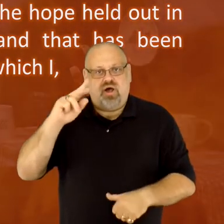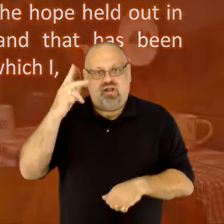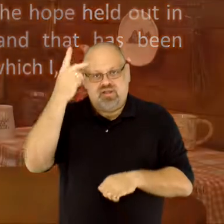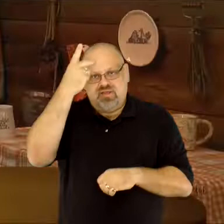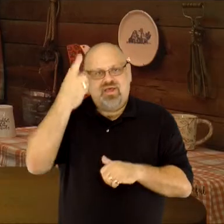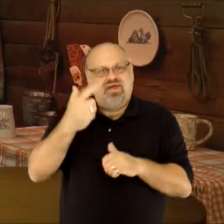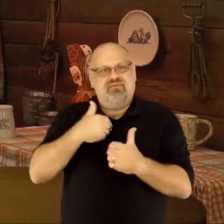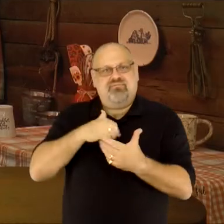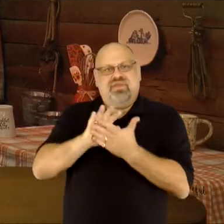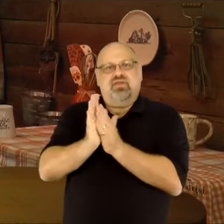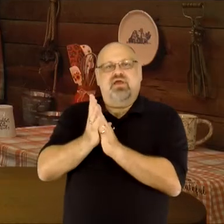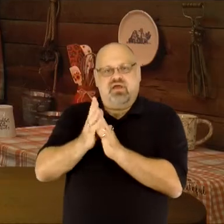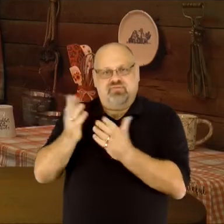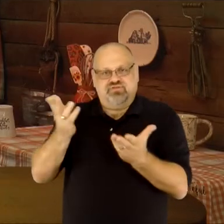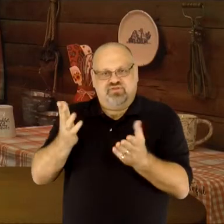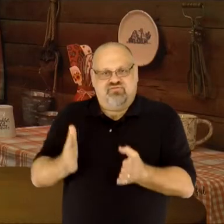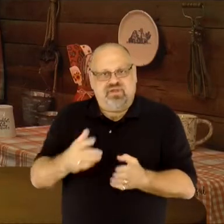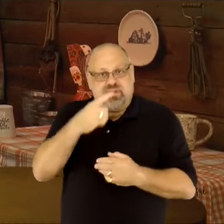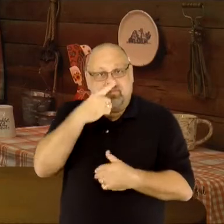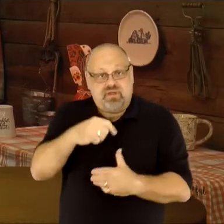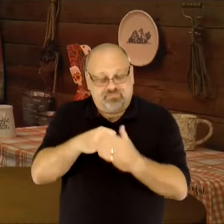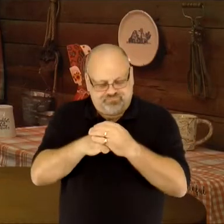Would you bow your head with me in prayer. Heavenly Father,